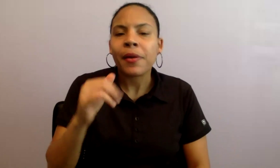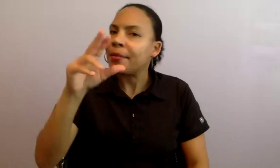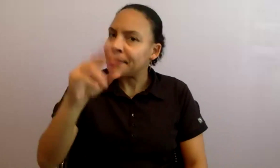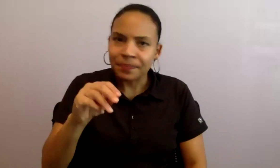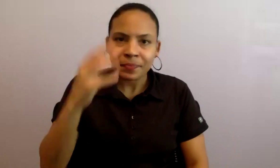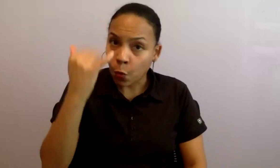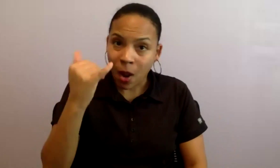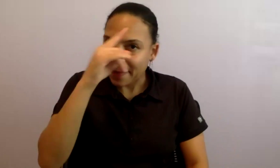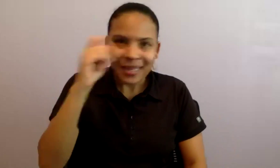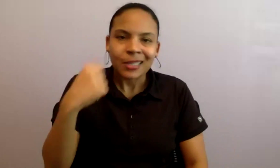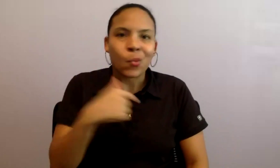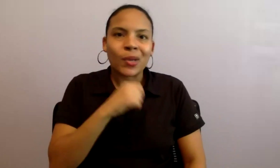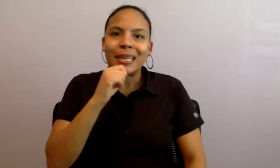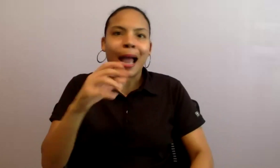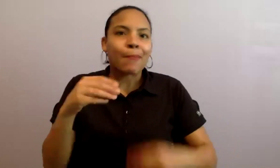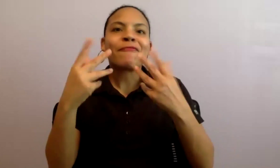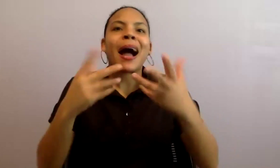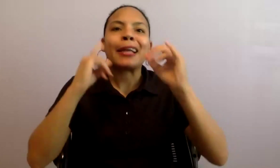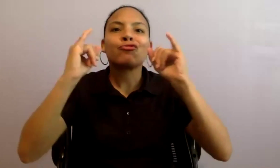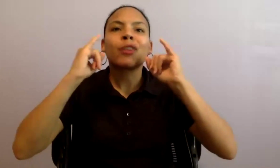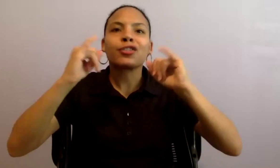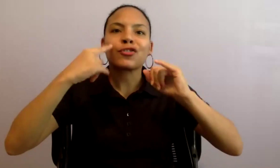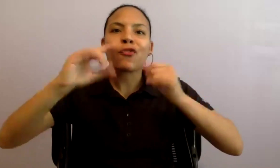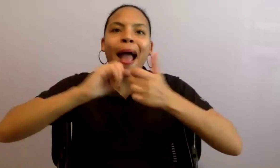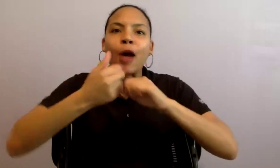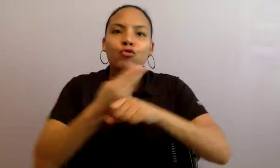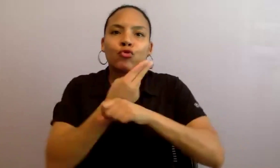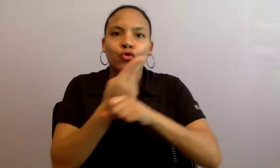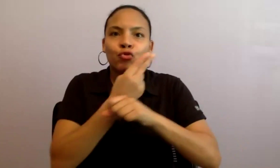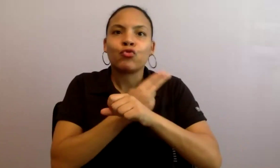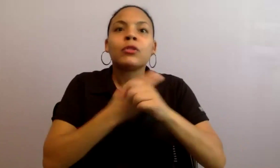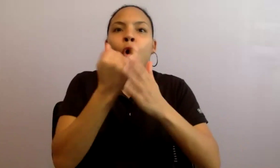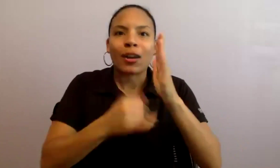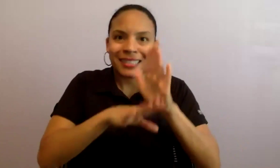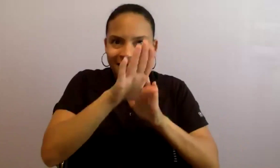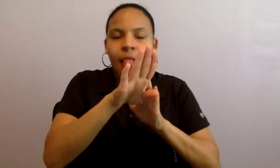funds. So we consider those artist development funds used as soon as they are paid. That means